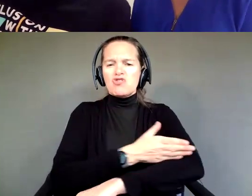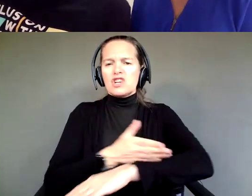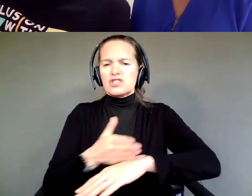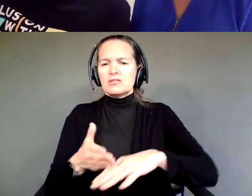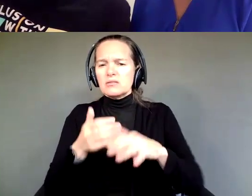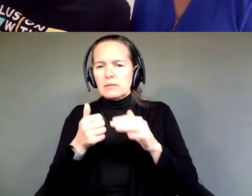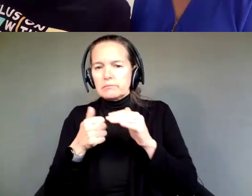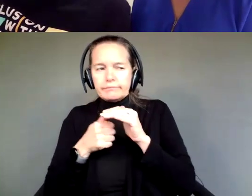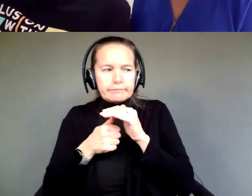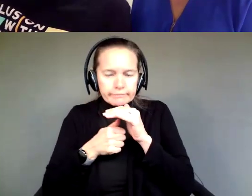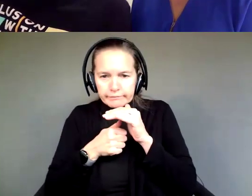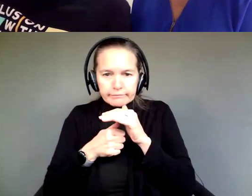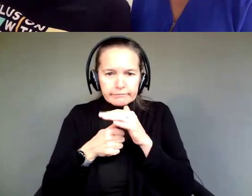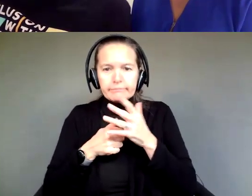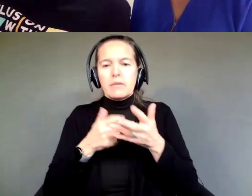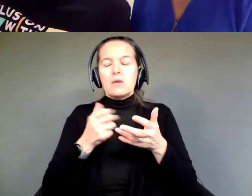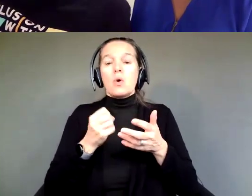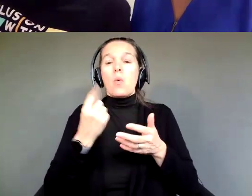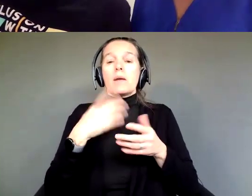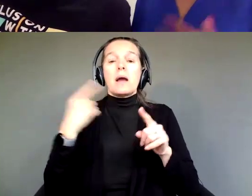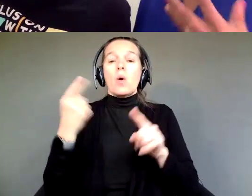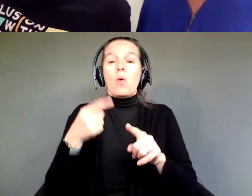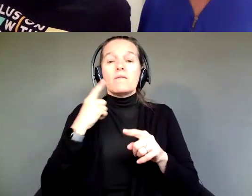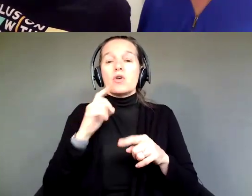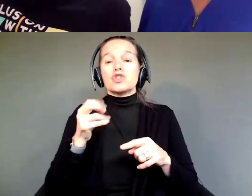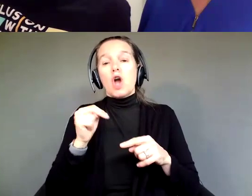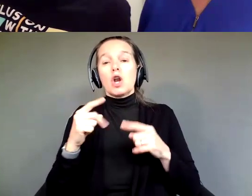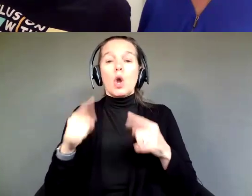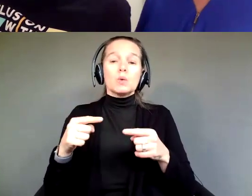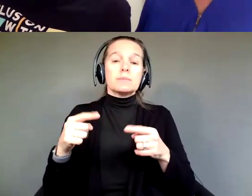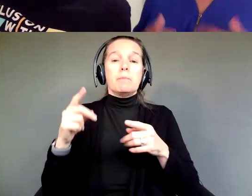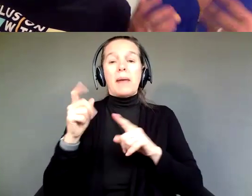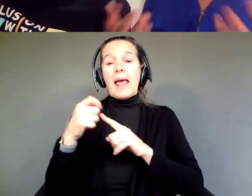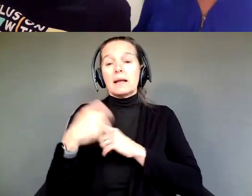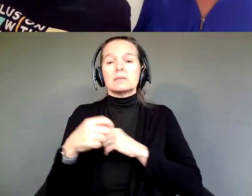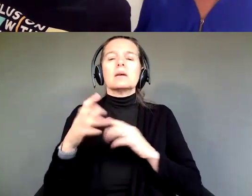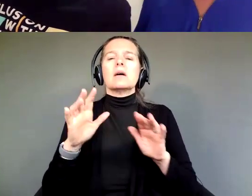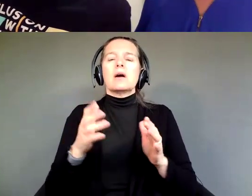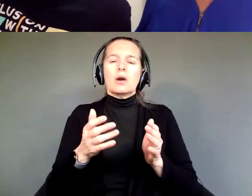So, one of my goals for Shawn Goes Bananas is to really reacclimate him to the community,